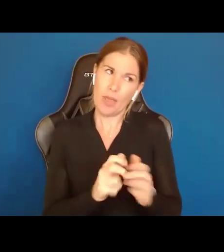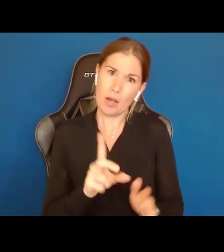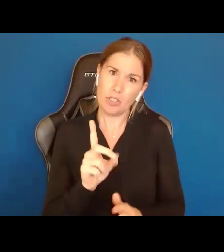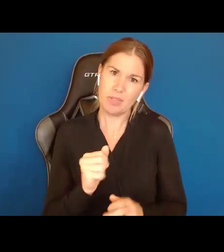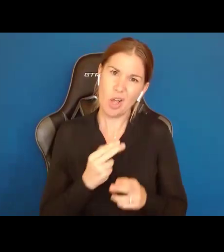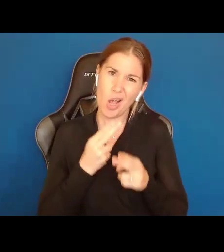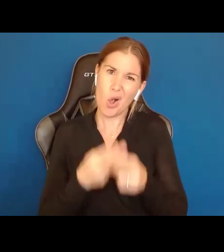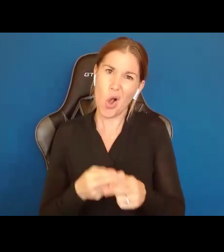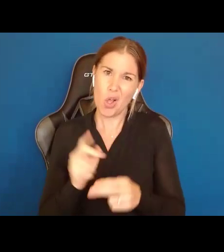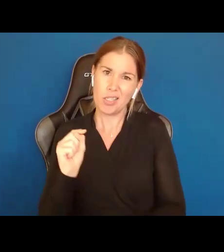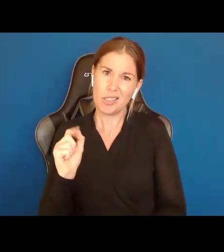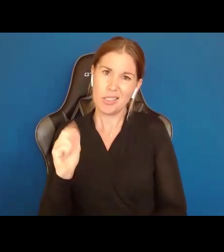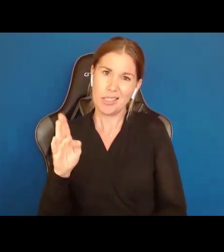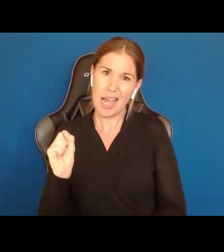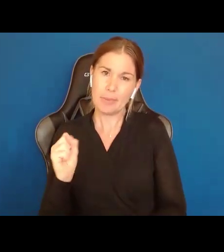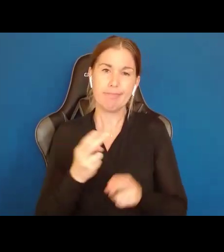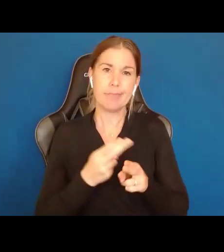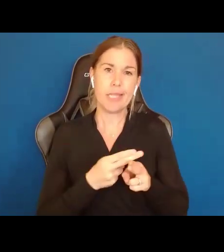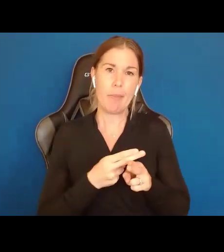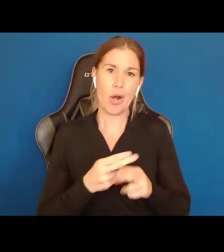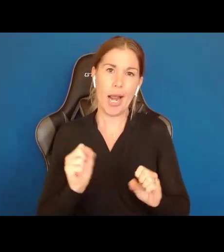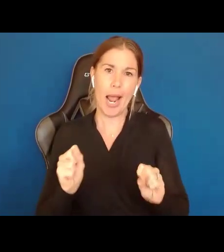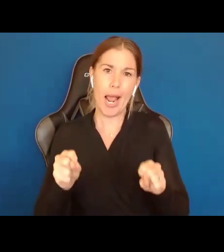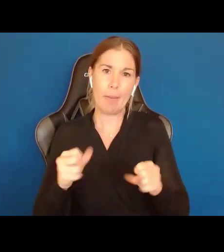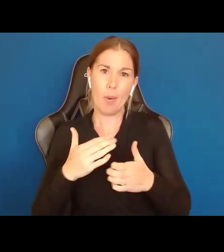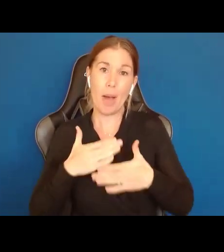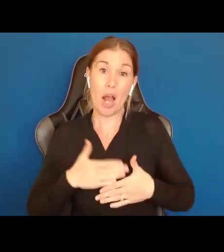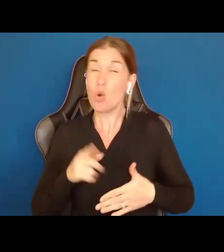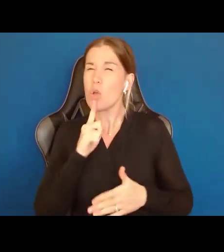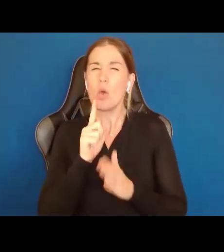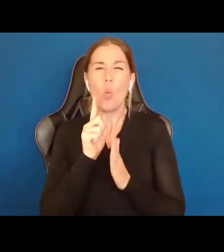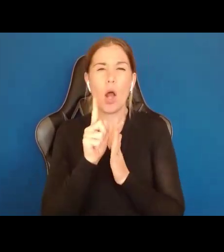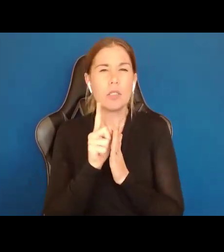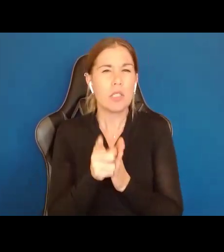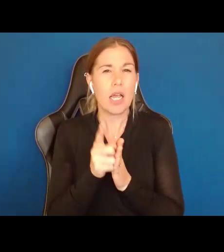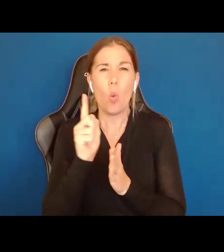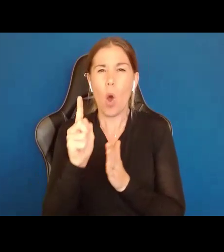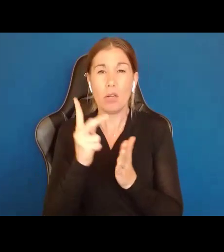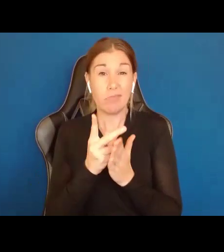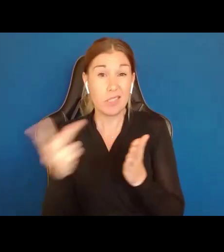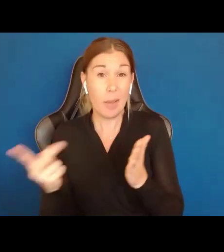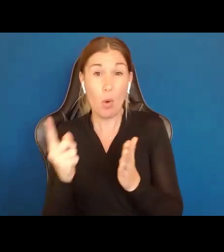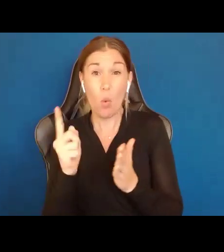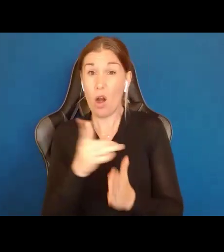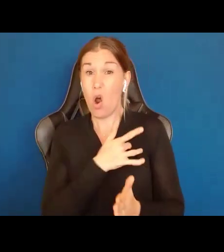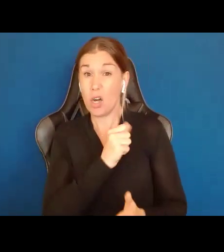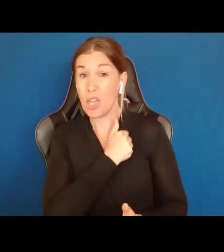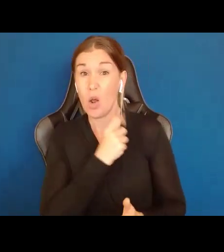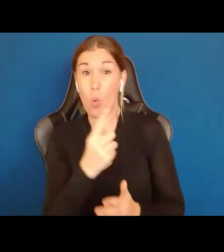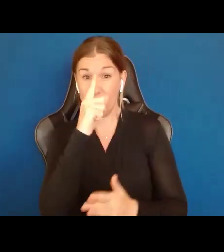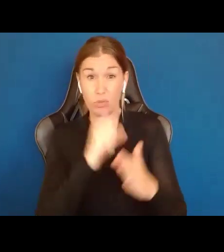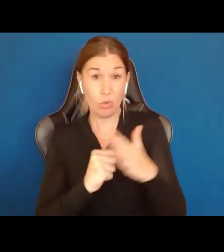are TABs, or temporarily able bodied. Cuz each and every one of us is one second, one slip, one fall, one diagnosis, one heart attack, stroke or bad driver,